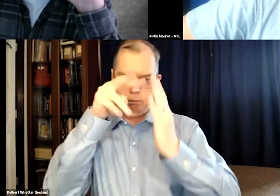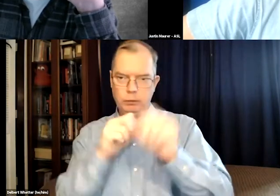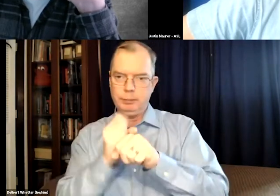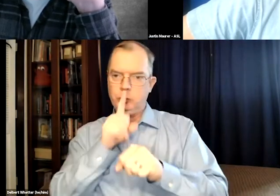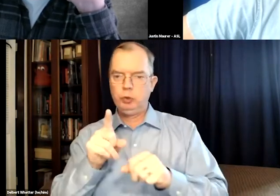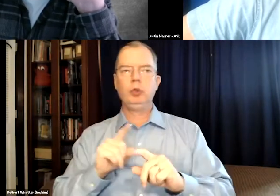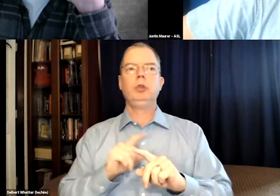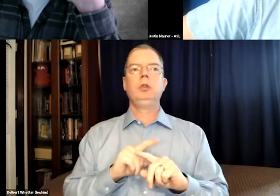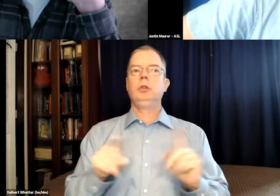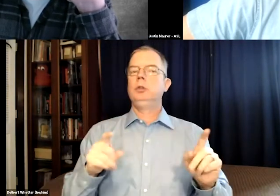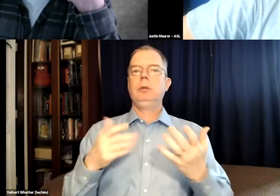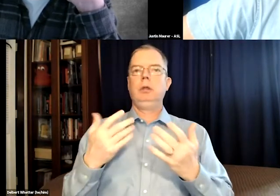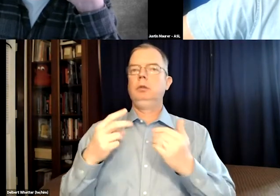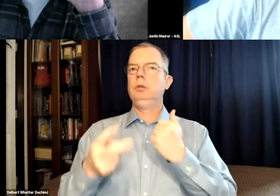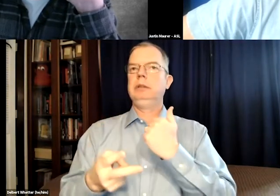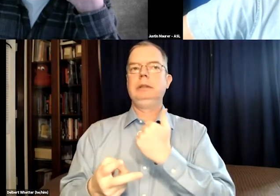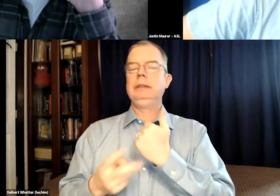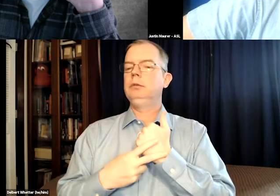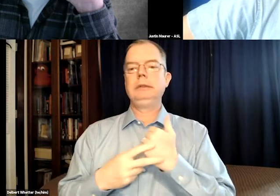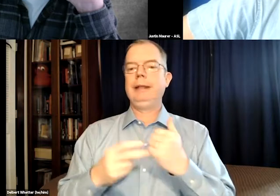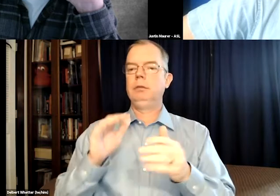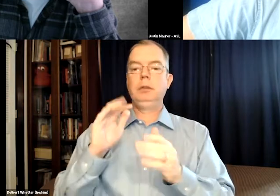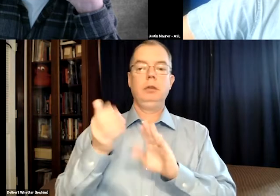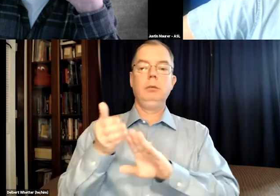And so I would do the final reviews myself to make sure.